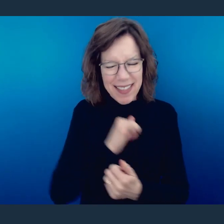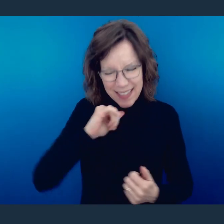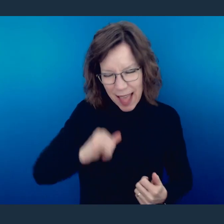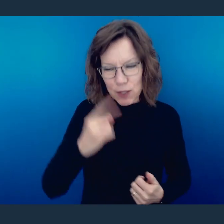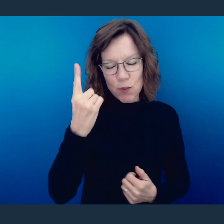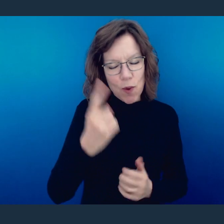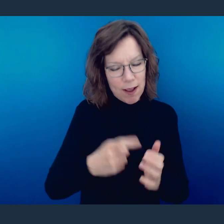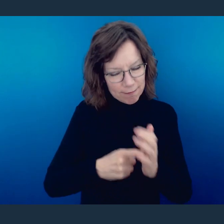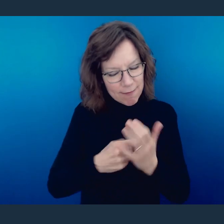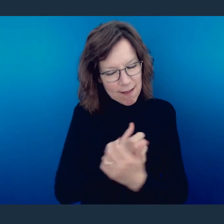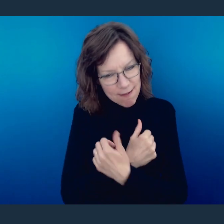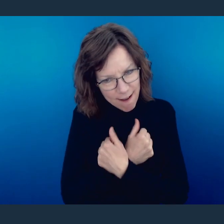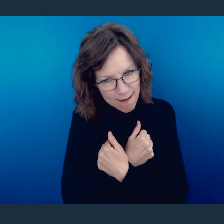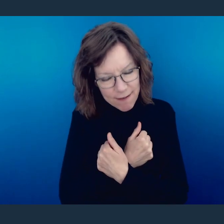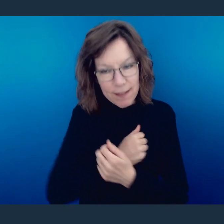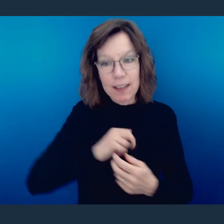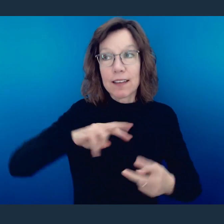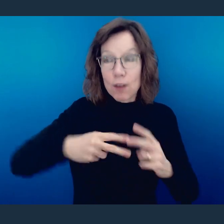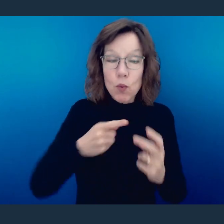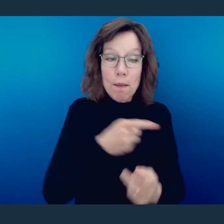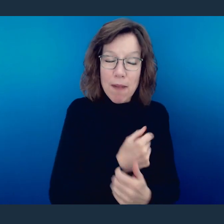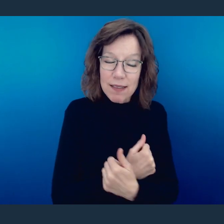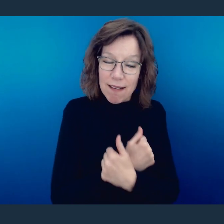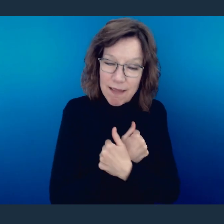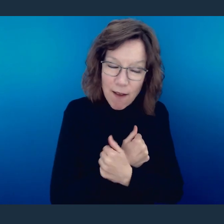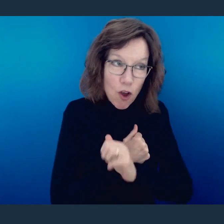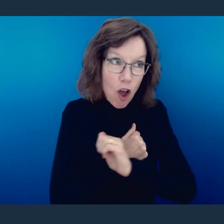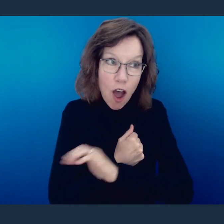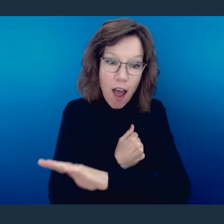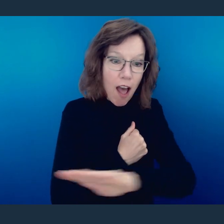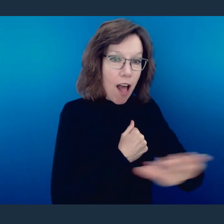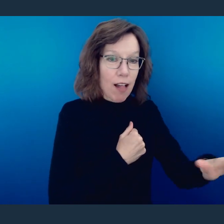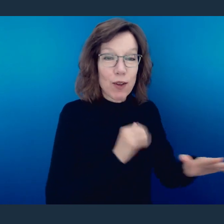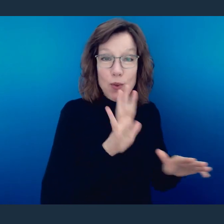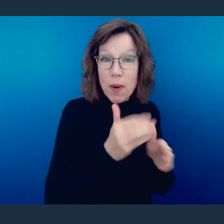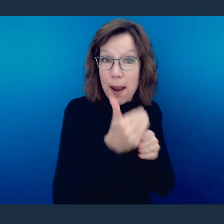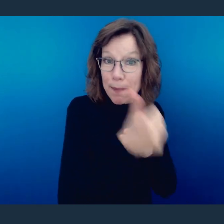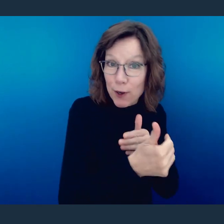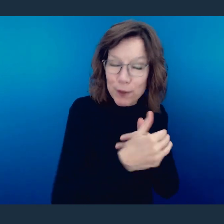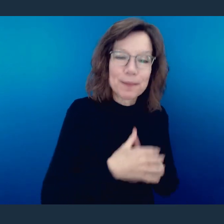that around, what he's saying is, you have an obligation to love your neighbor.